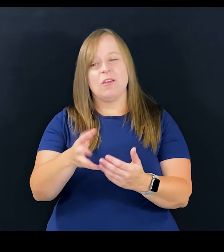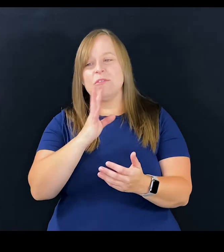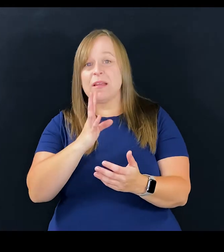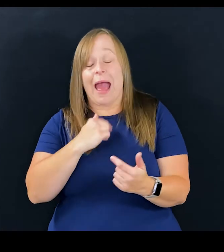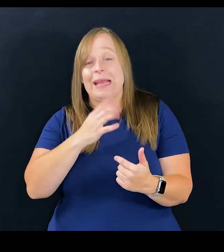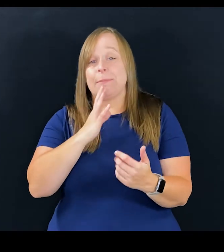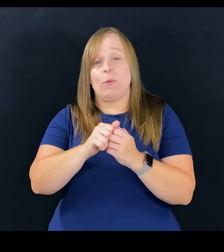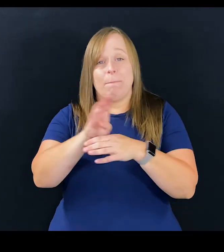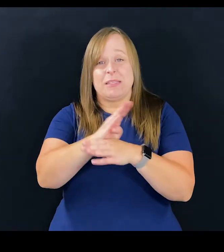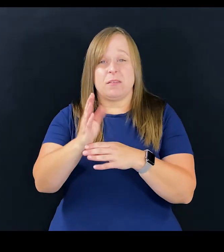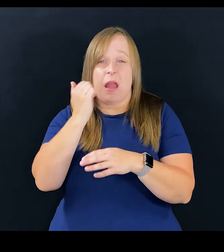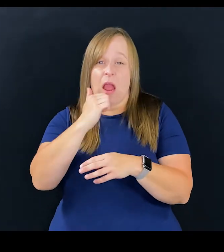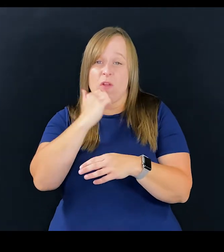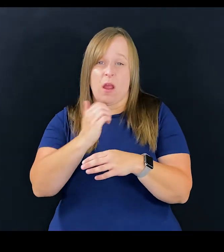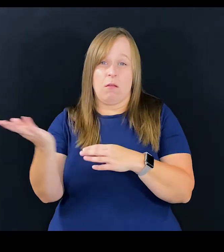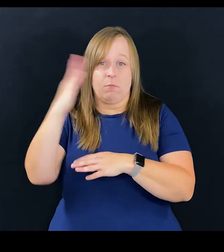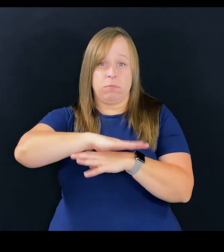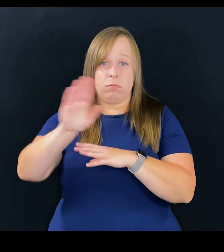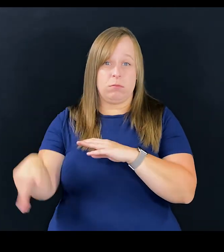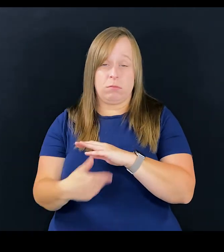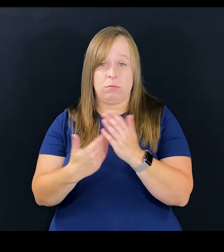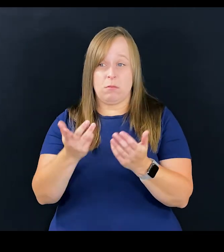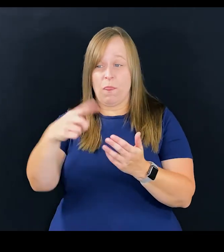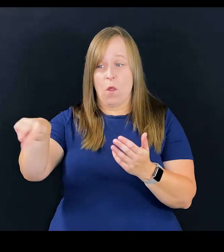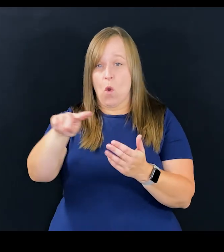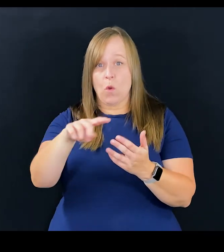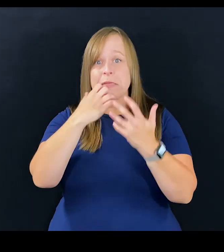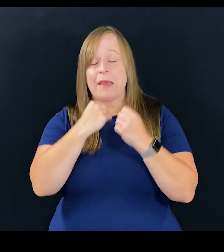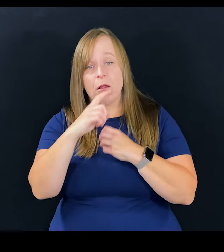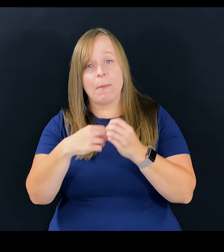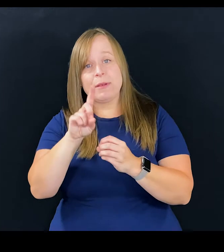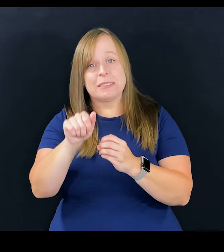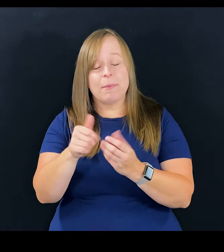I speak to businesses all day long. Obviously those that care about disabilities,